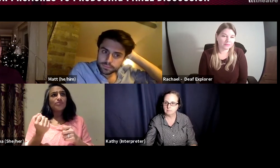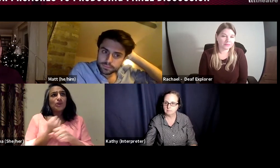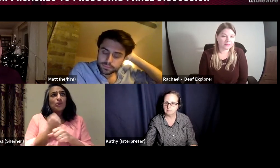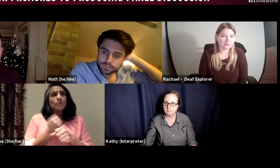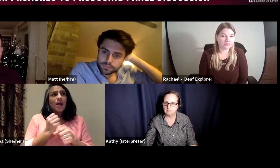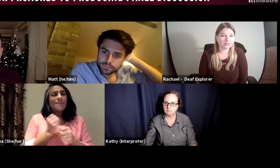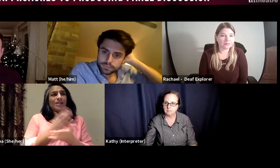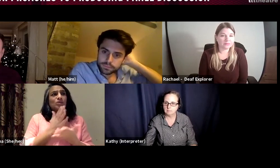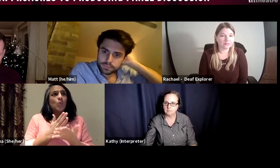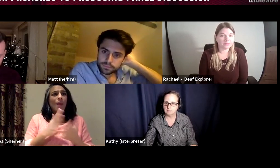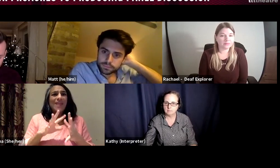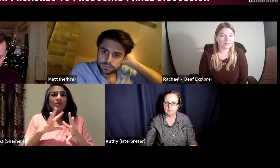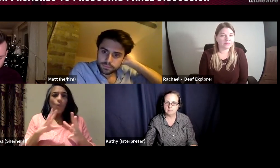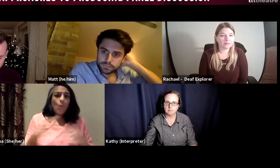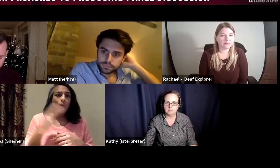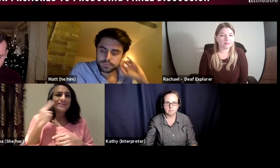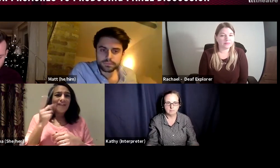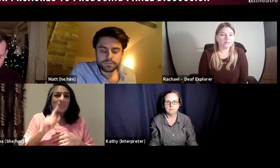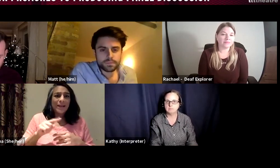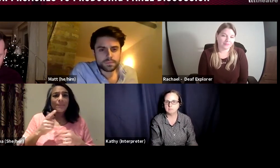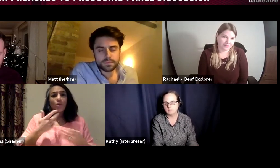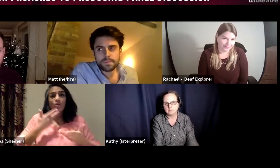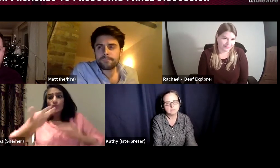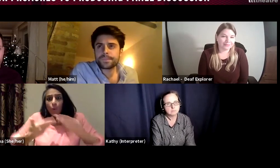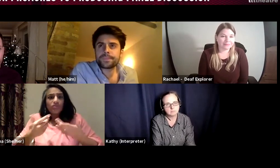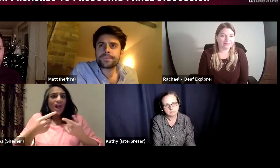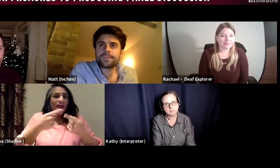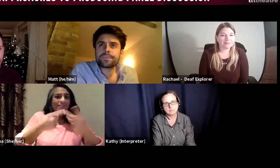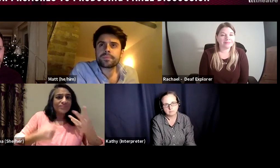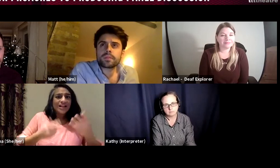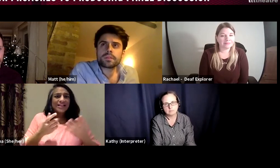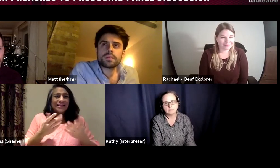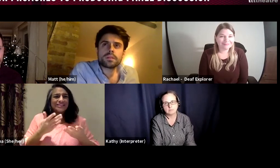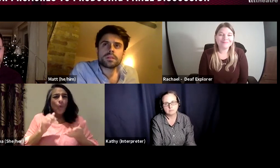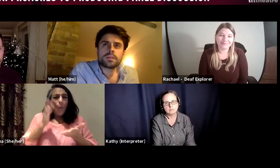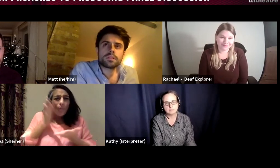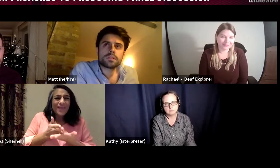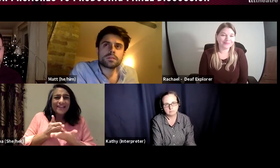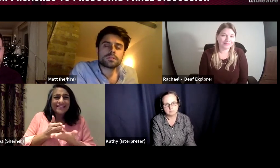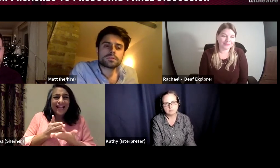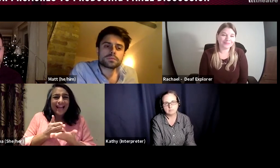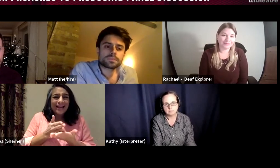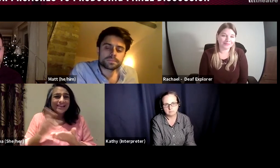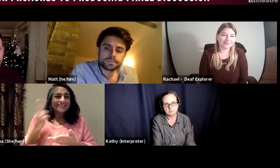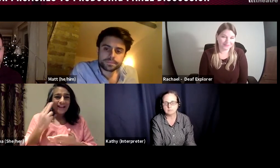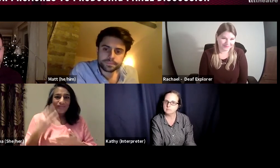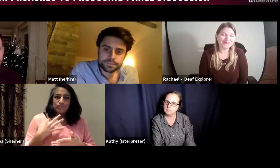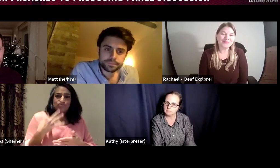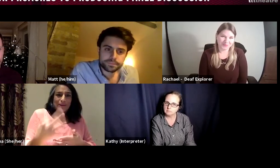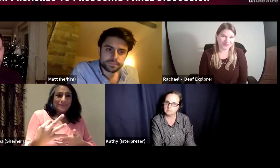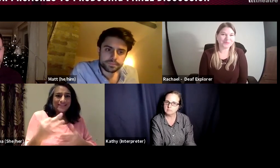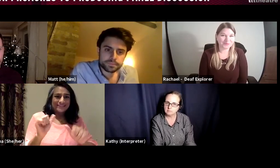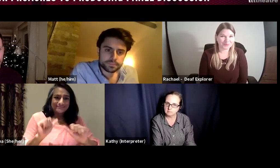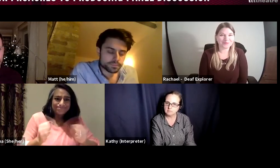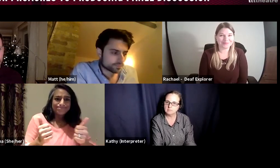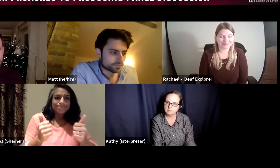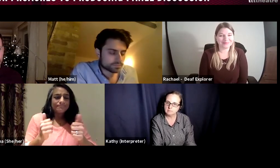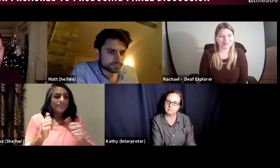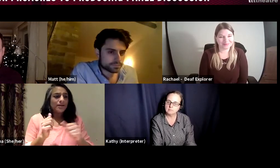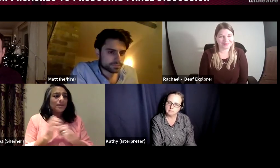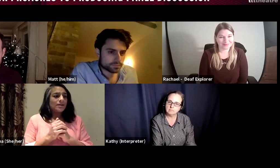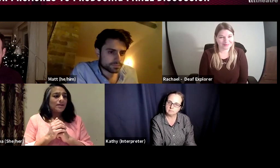It's also about making sure that as a producer all the stories about deaf people are authentic,